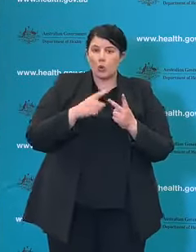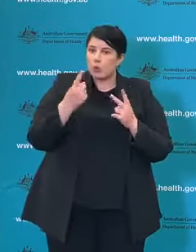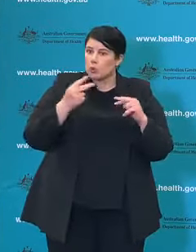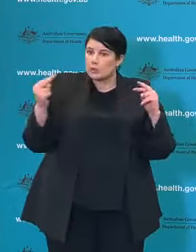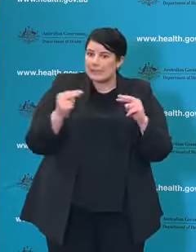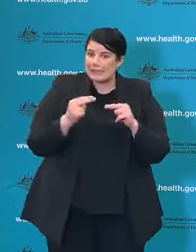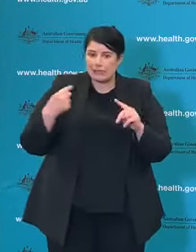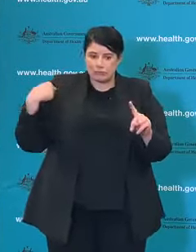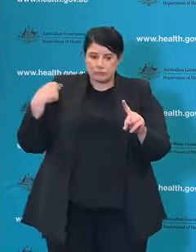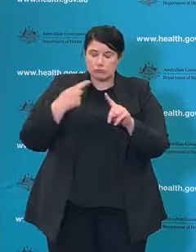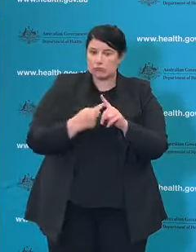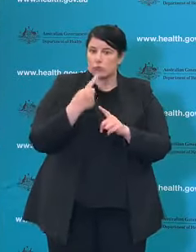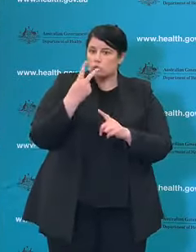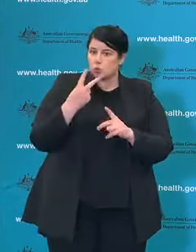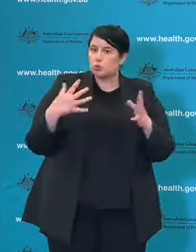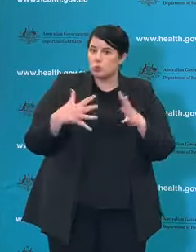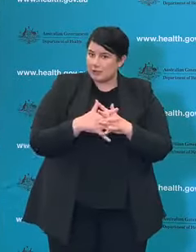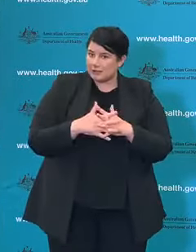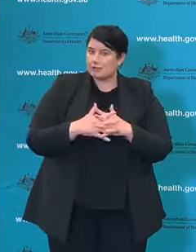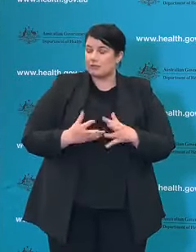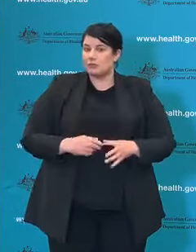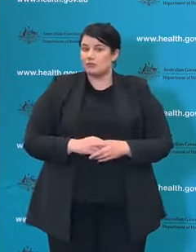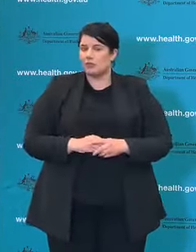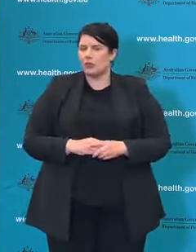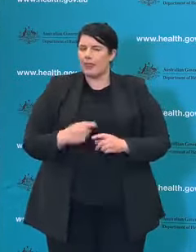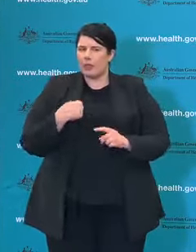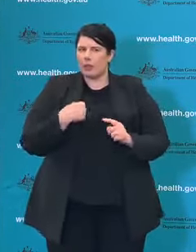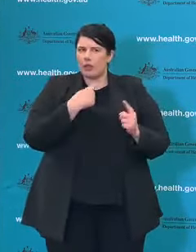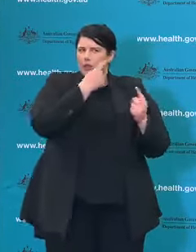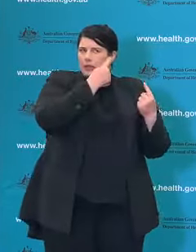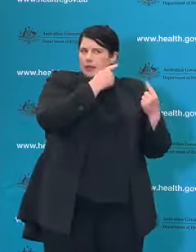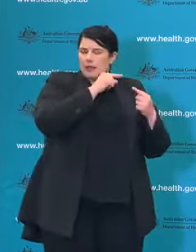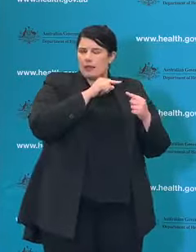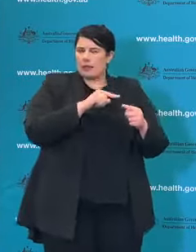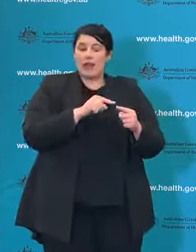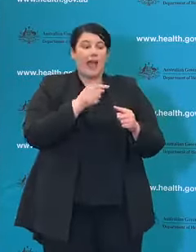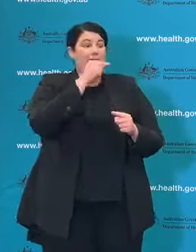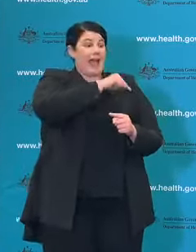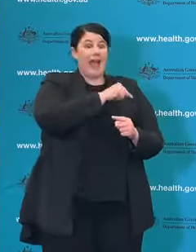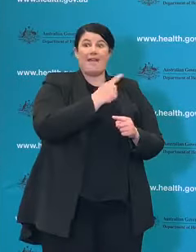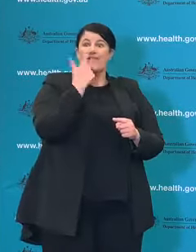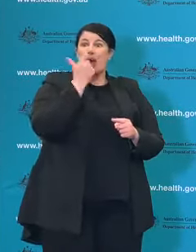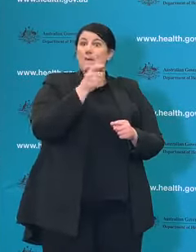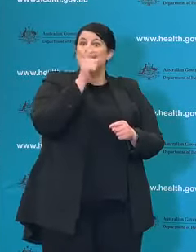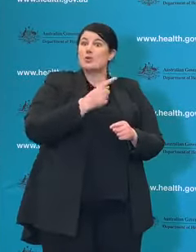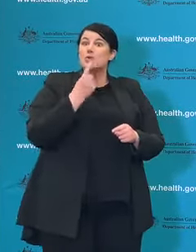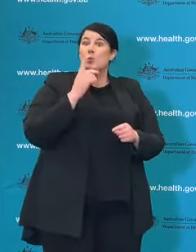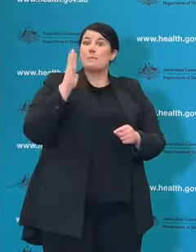days and that might help identify the chain of transmission. If it doesn't and there are unknown chains of